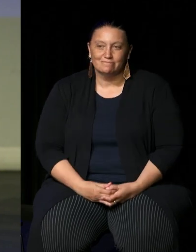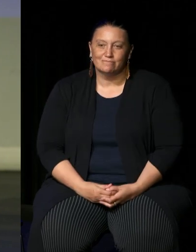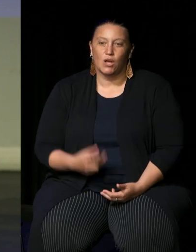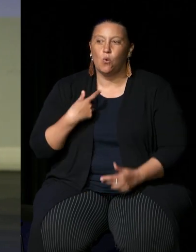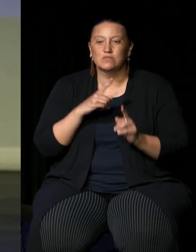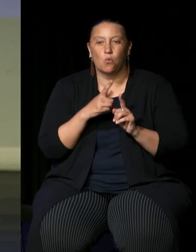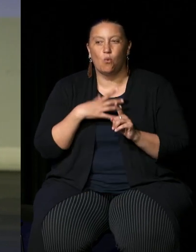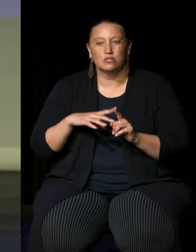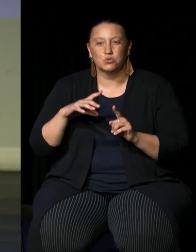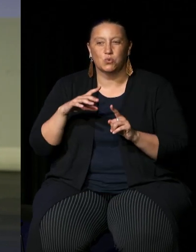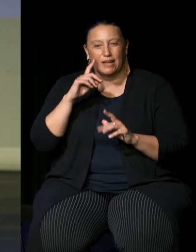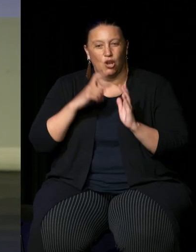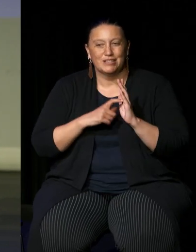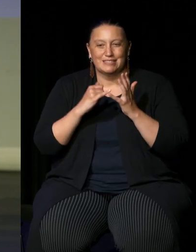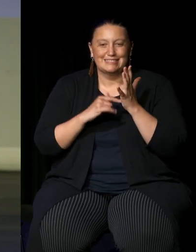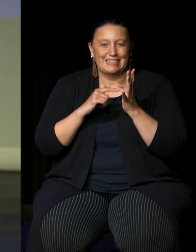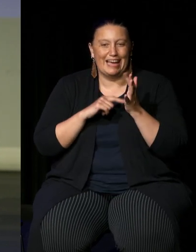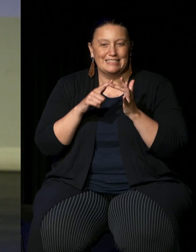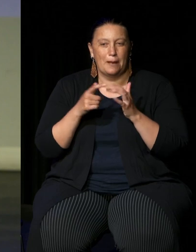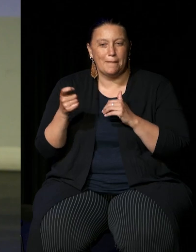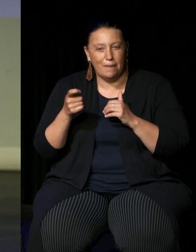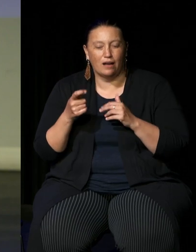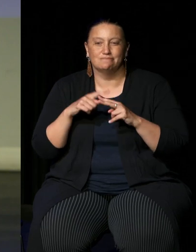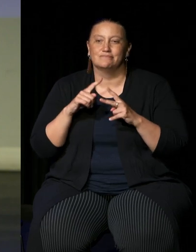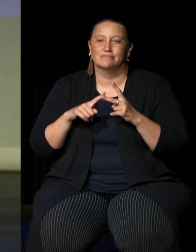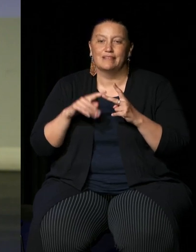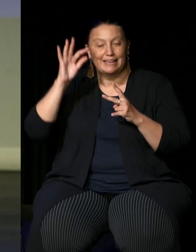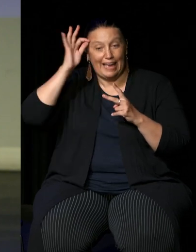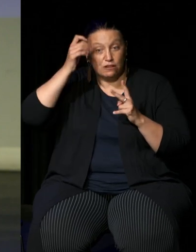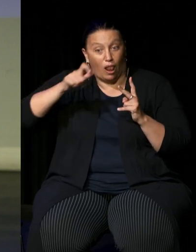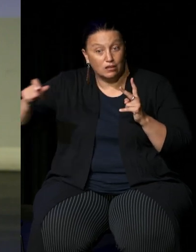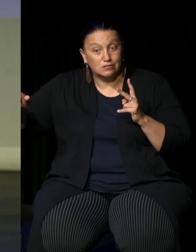presence of our state member my councilor colleagues my deputy mayor council Romola